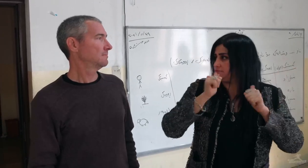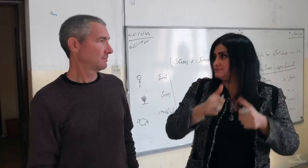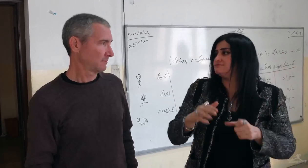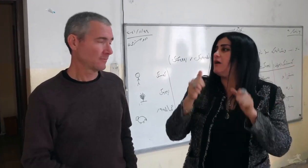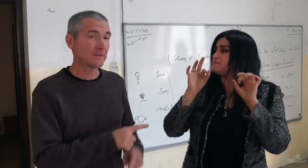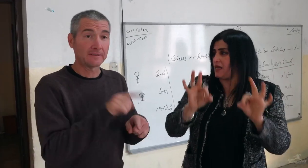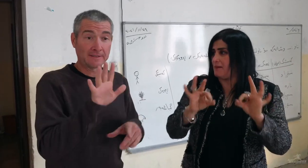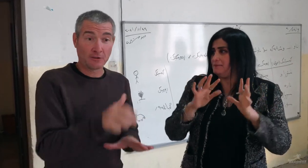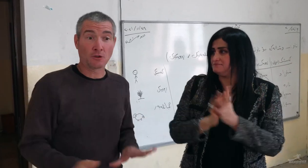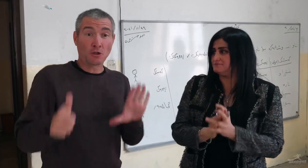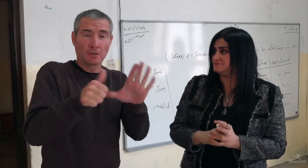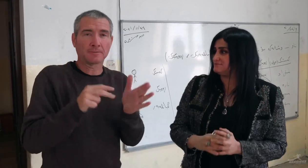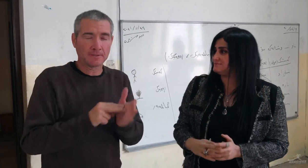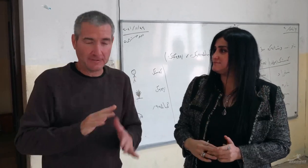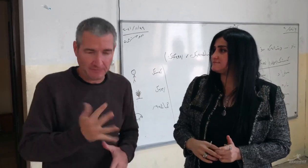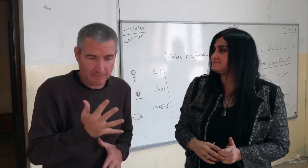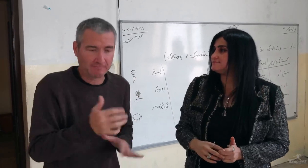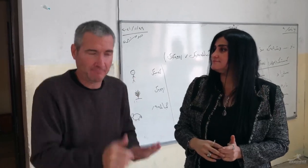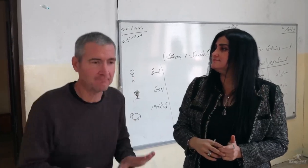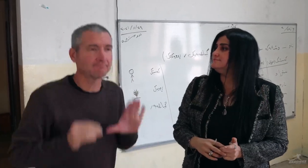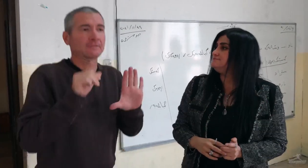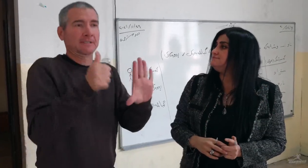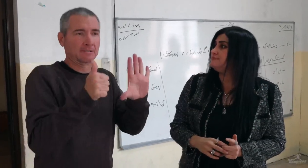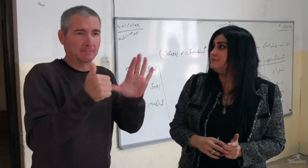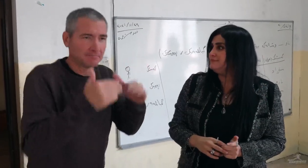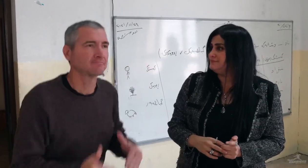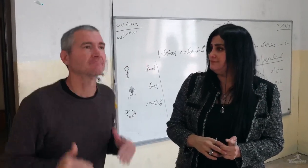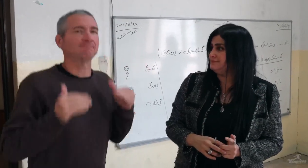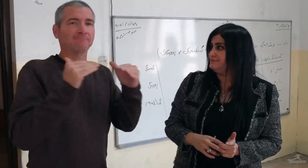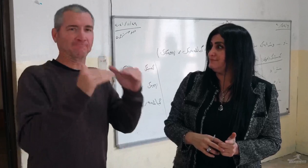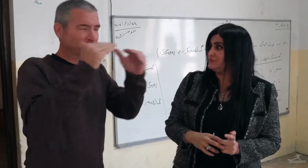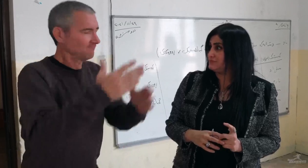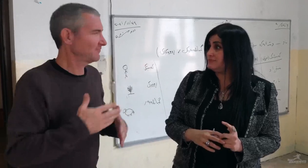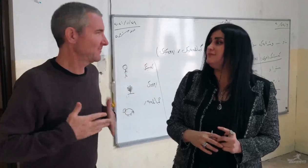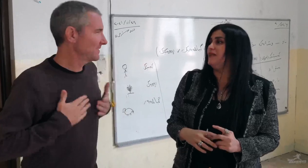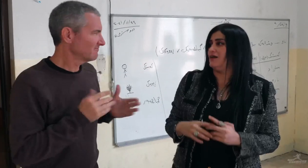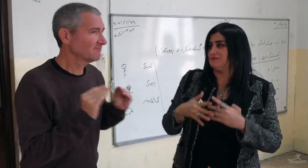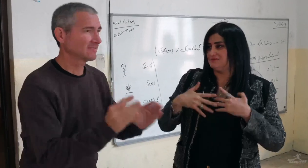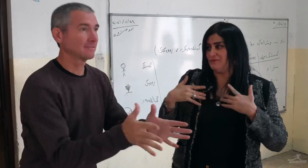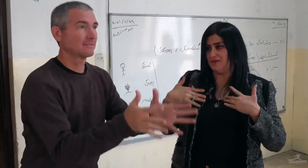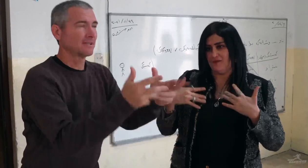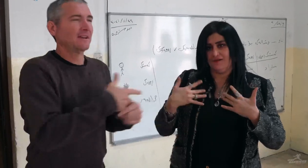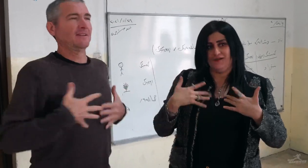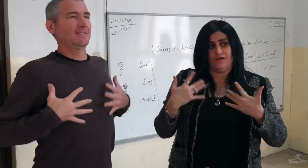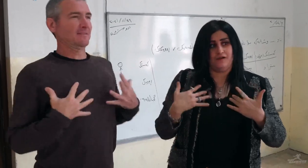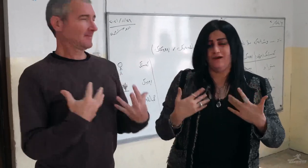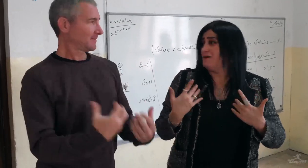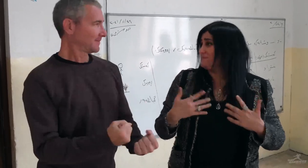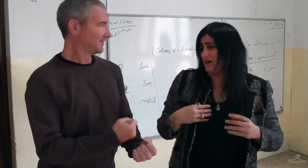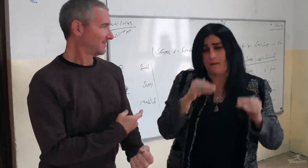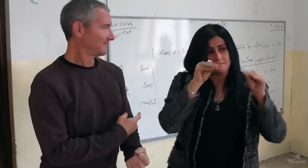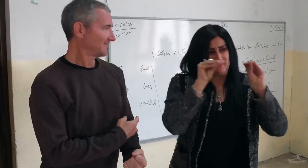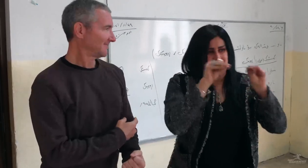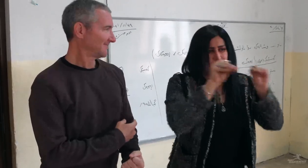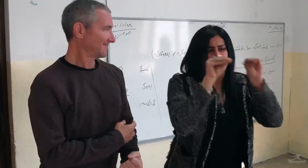What did she mean by that? The students could be able to go from 5th to 6th grade. They can continue to 12th grade. You feel great when they learn from you.